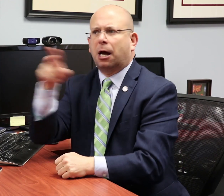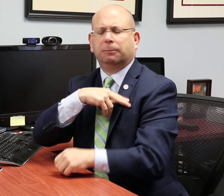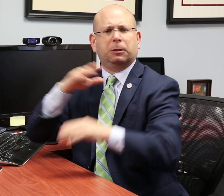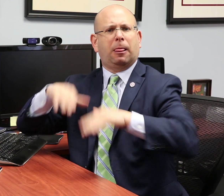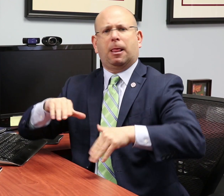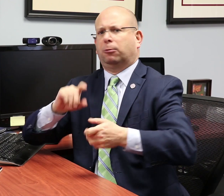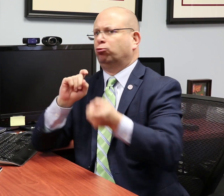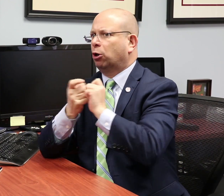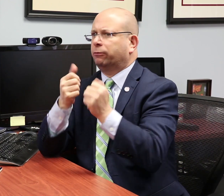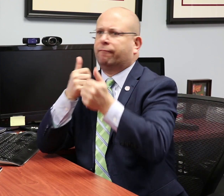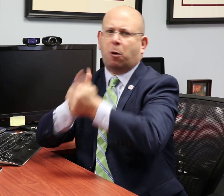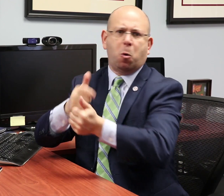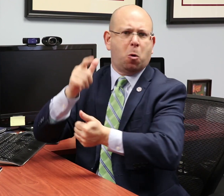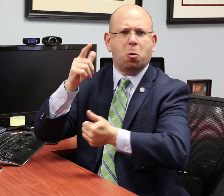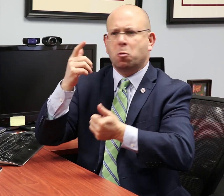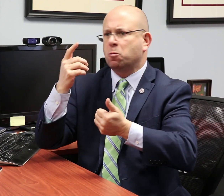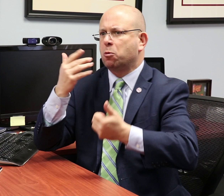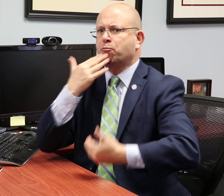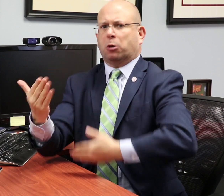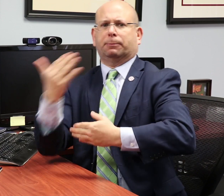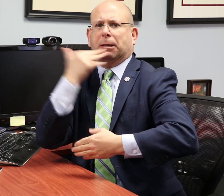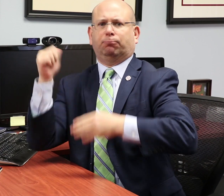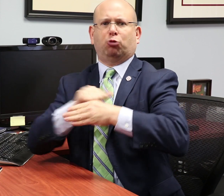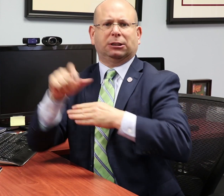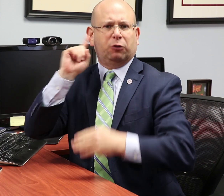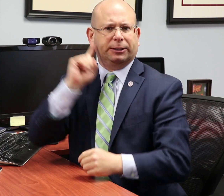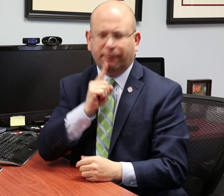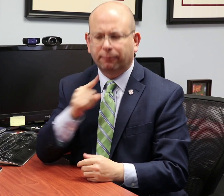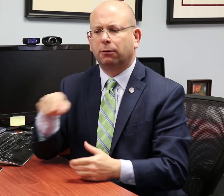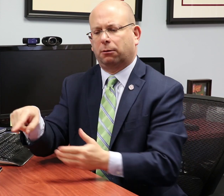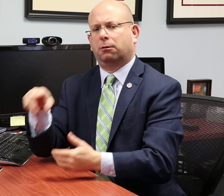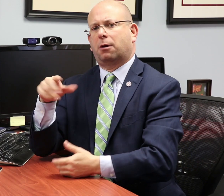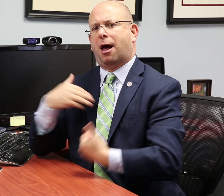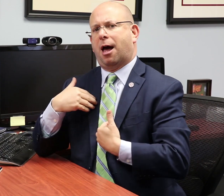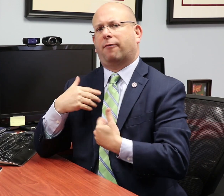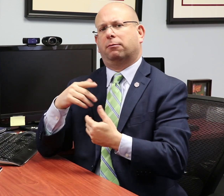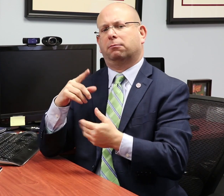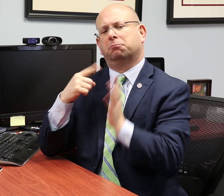and you ask them to implement our best practices.